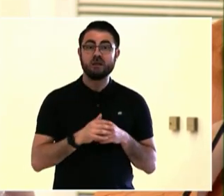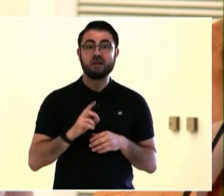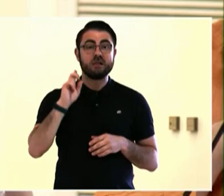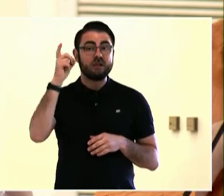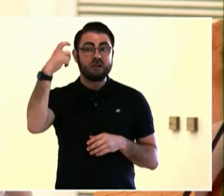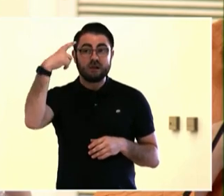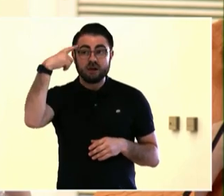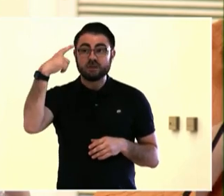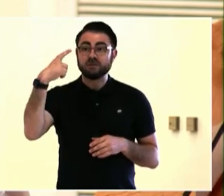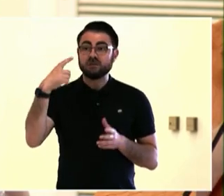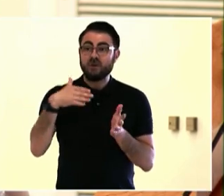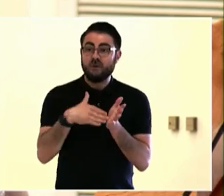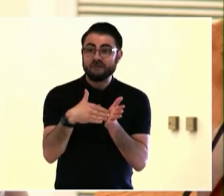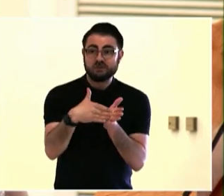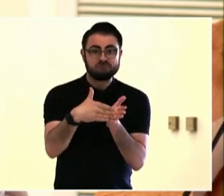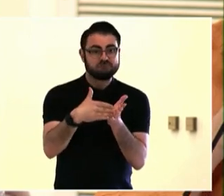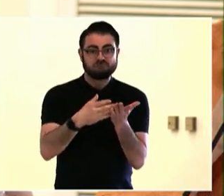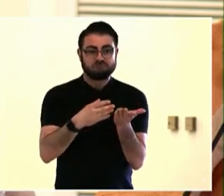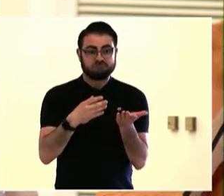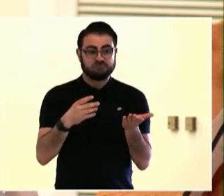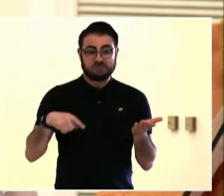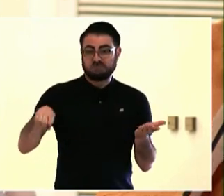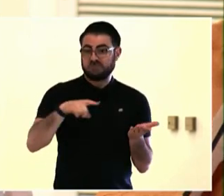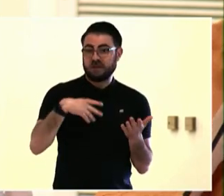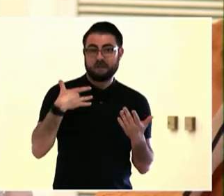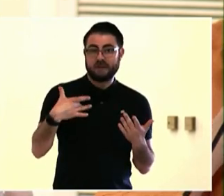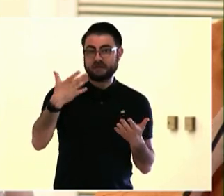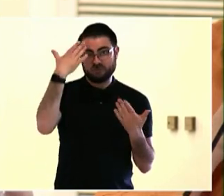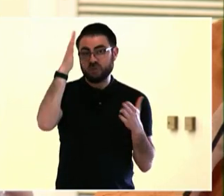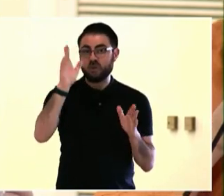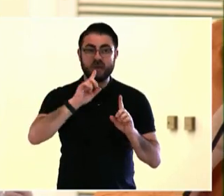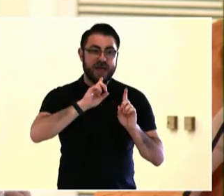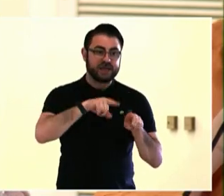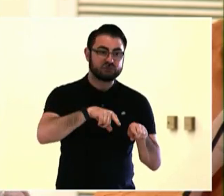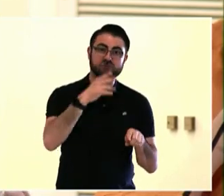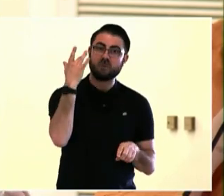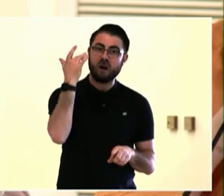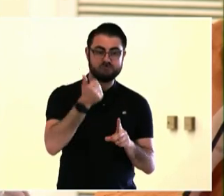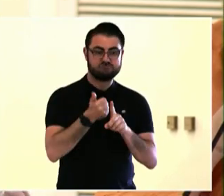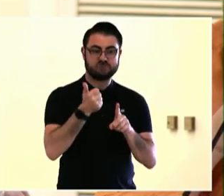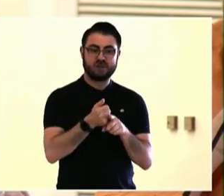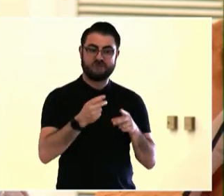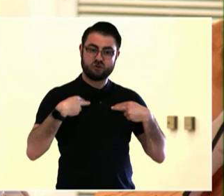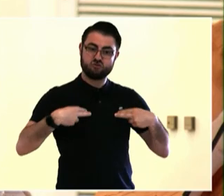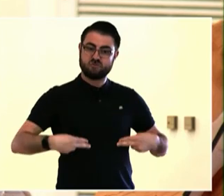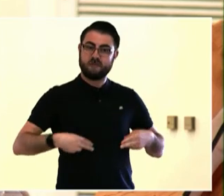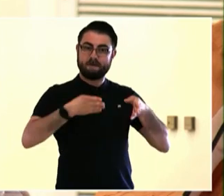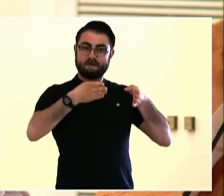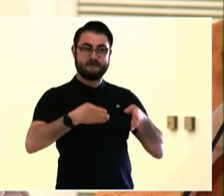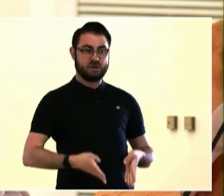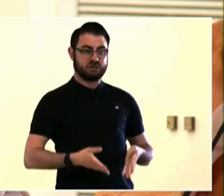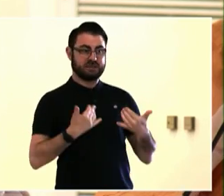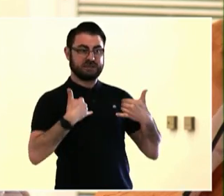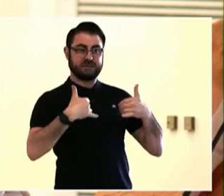journey, they're not unsimilar. And so really, taking a look -- and I think this builds a little